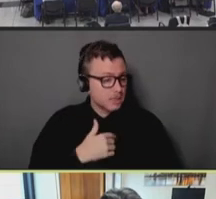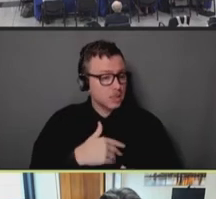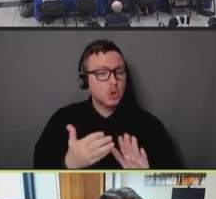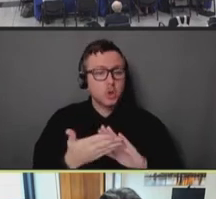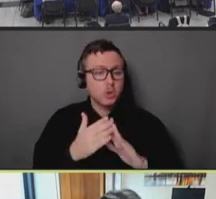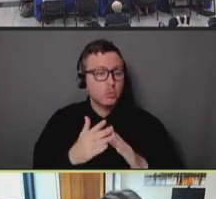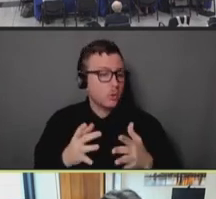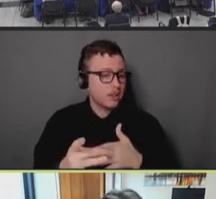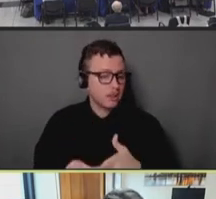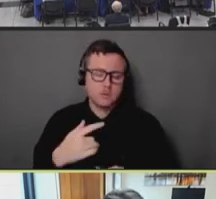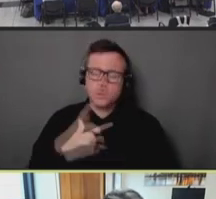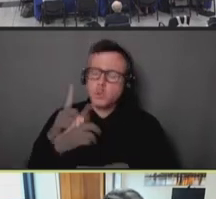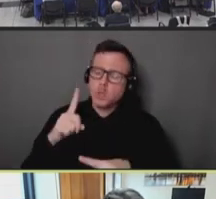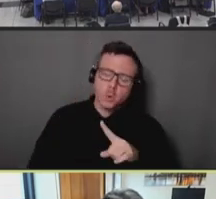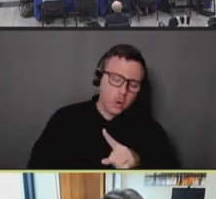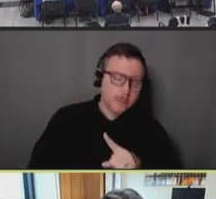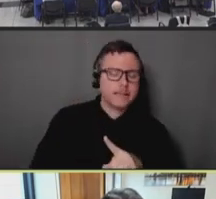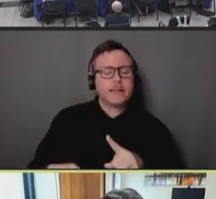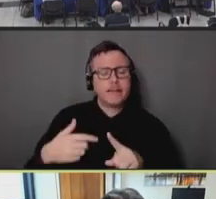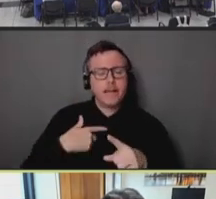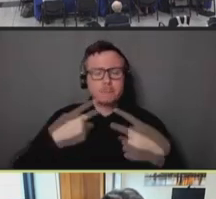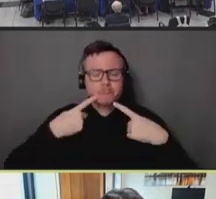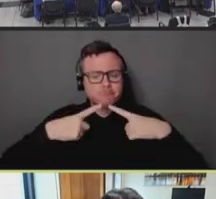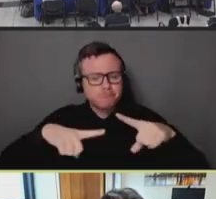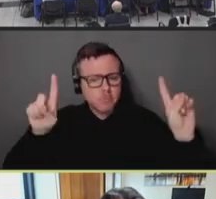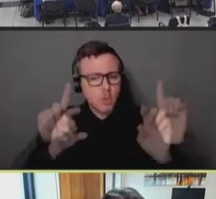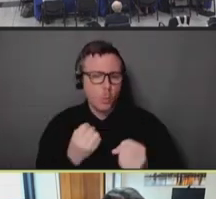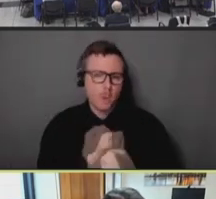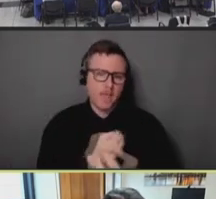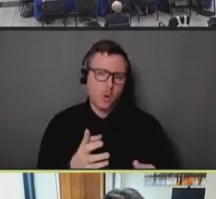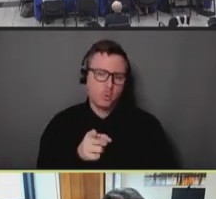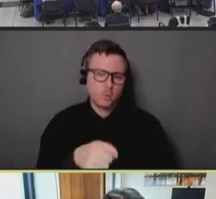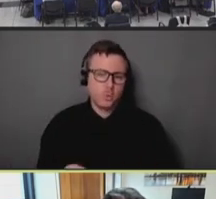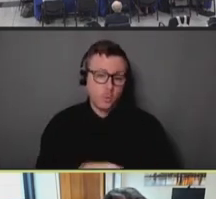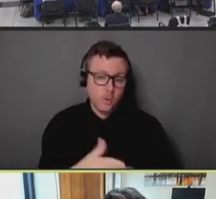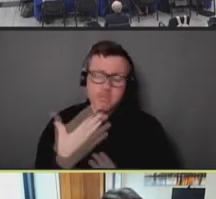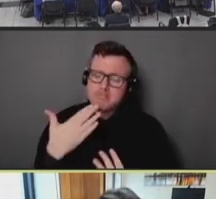City, we could not have done this without you. You know, a major thanks to you. And really,